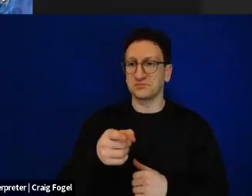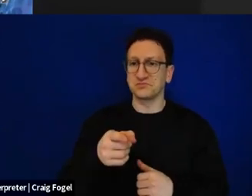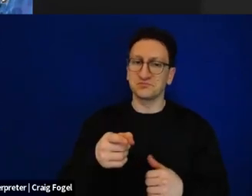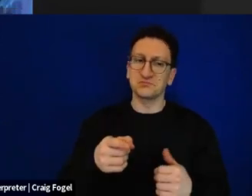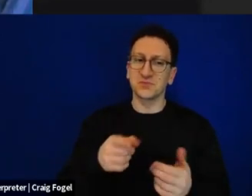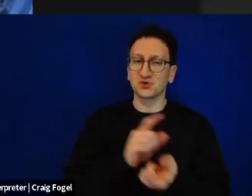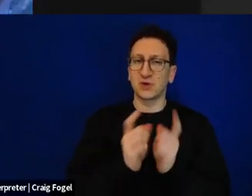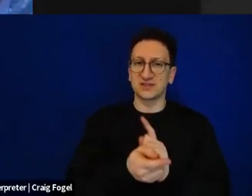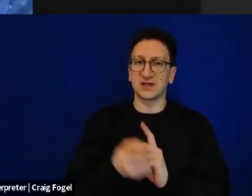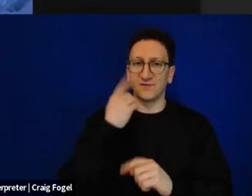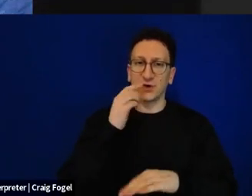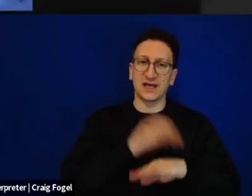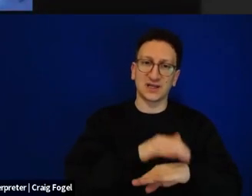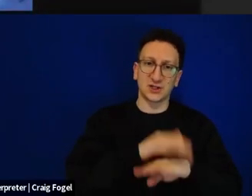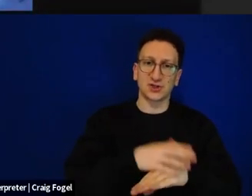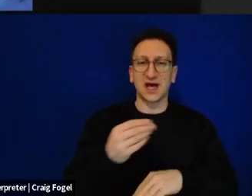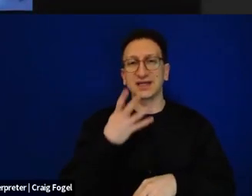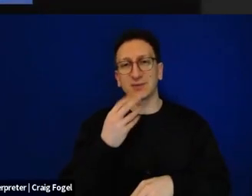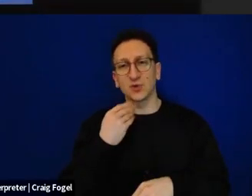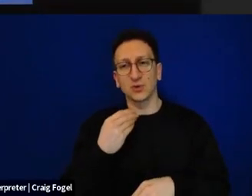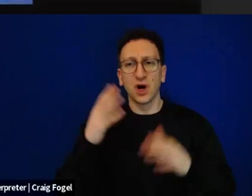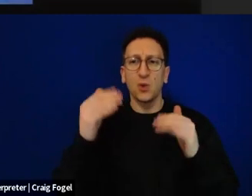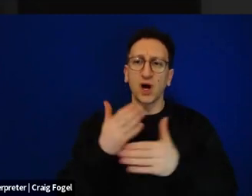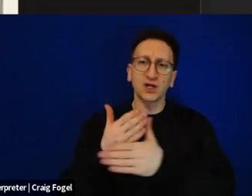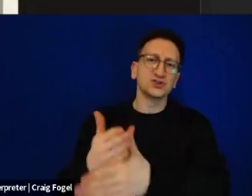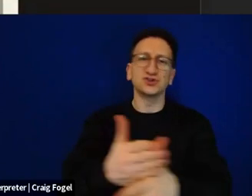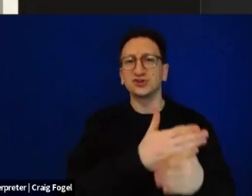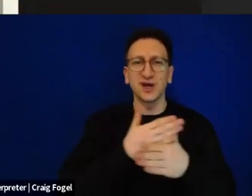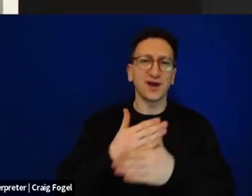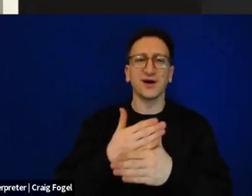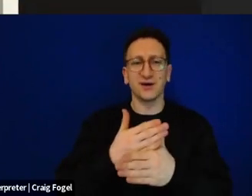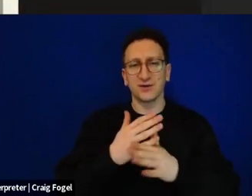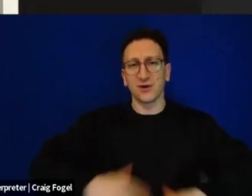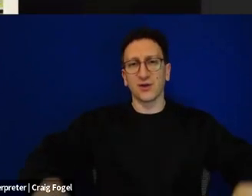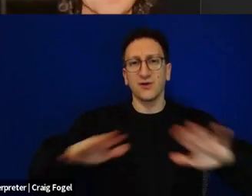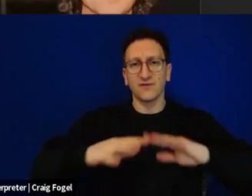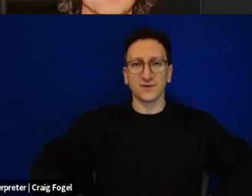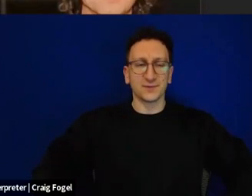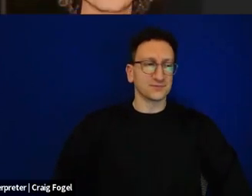again, Jewish people will read each other's stories and share their tales in different ways.